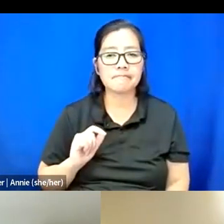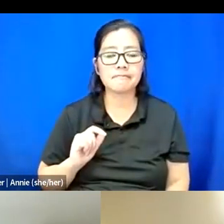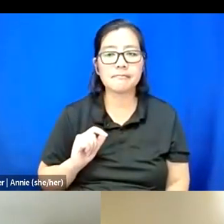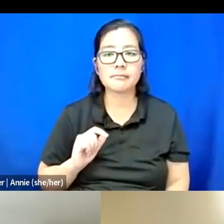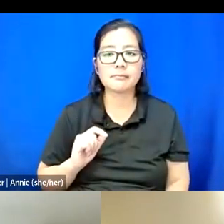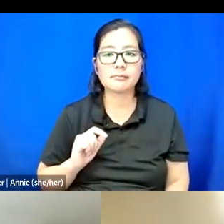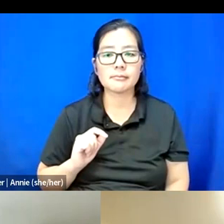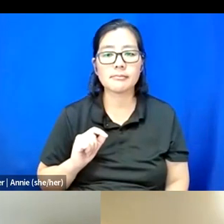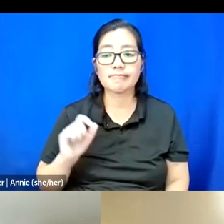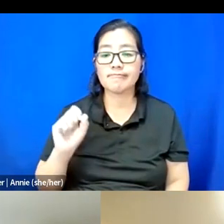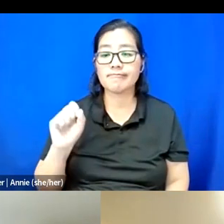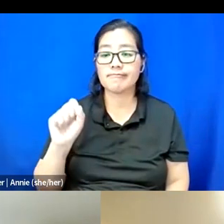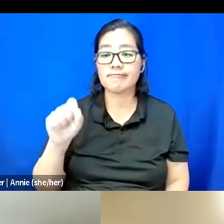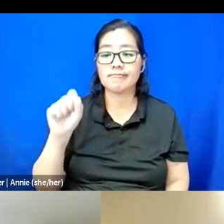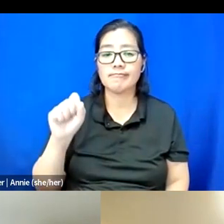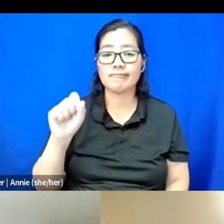Yeah, go follow Thai and Mia.